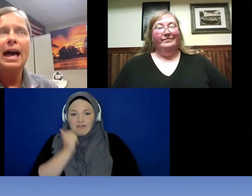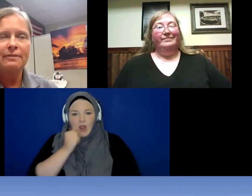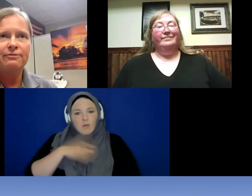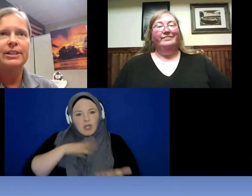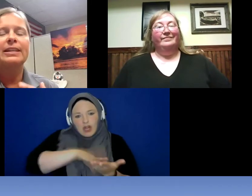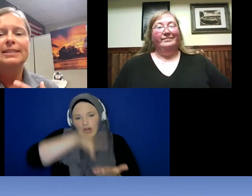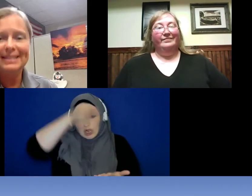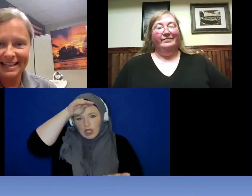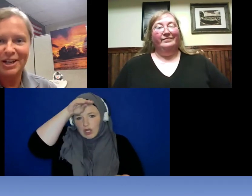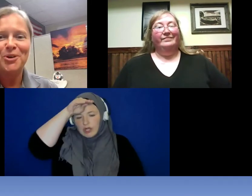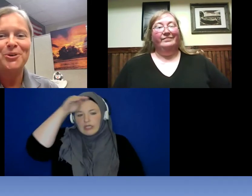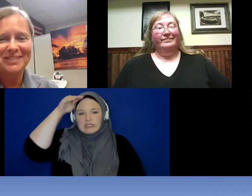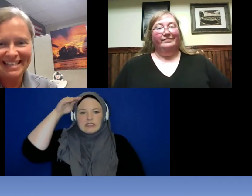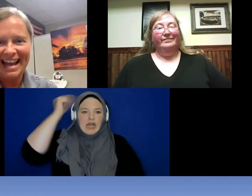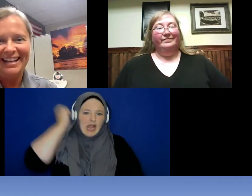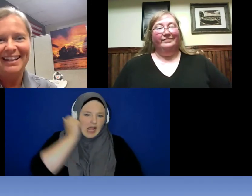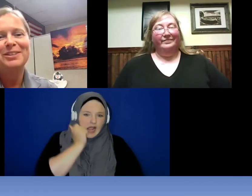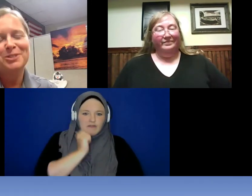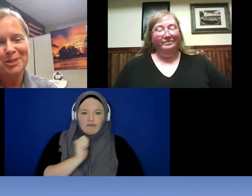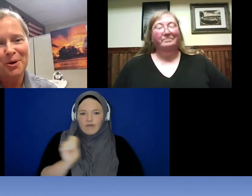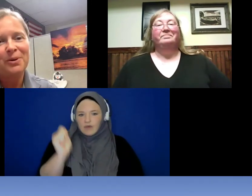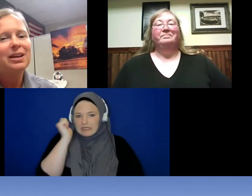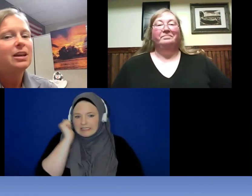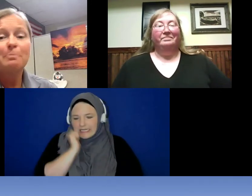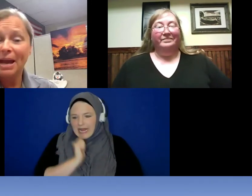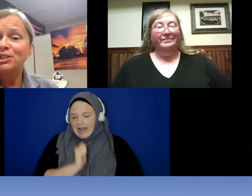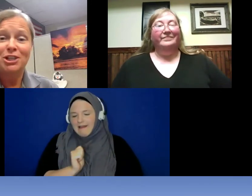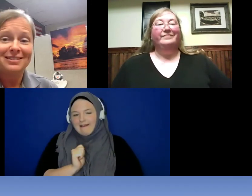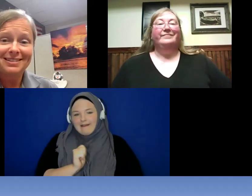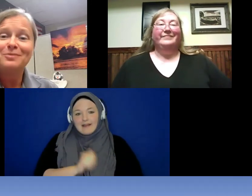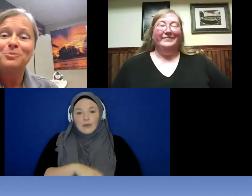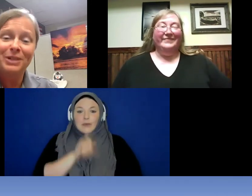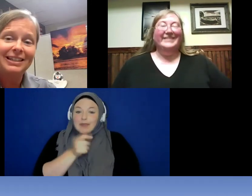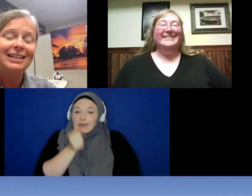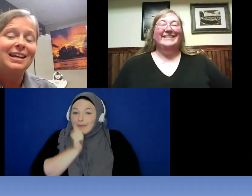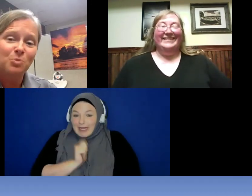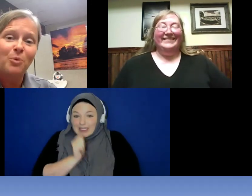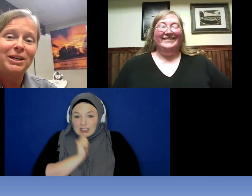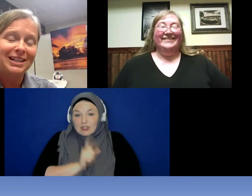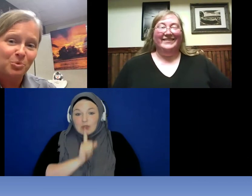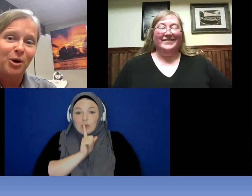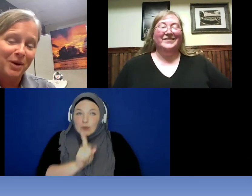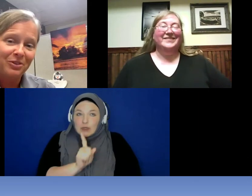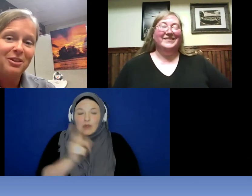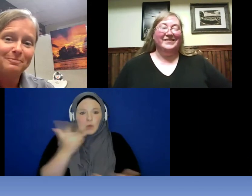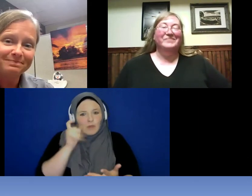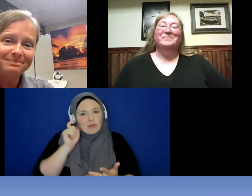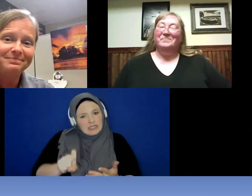every single day. So, patience really is what we need to work with.